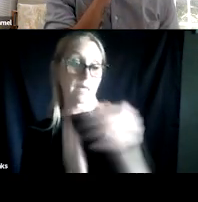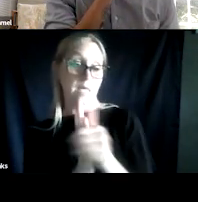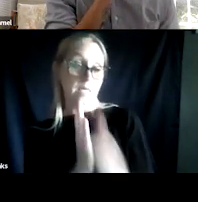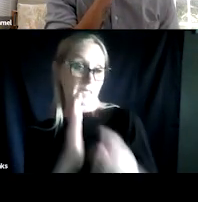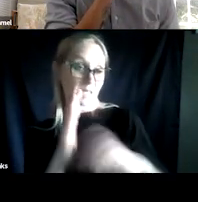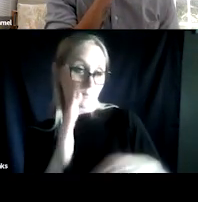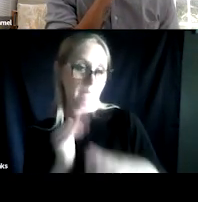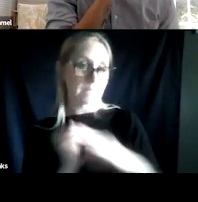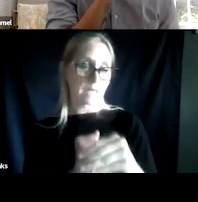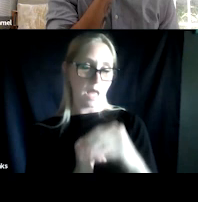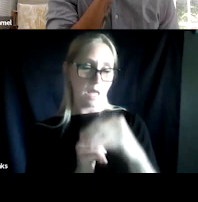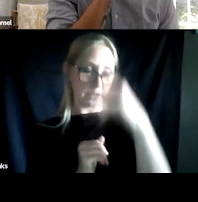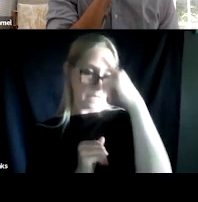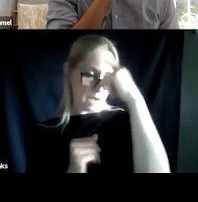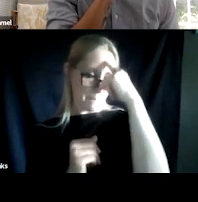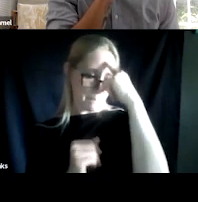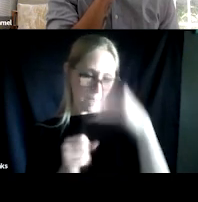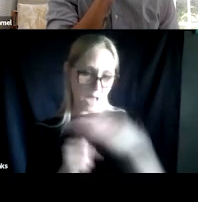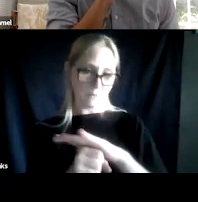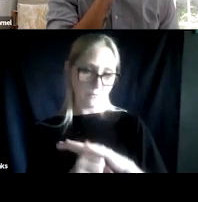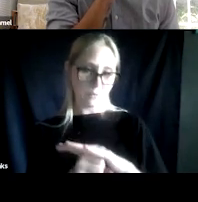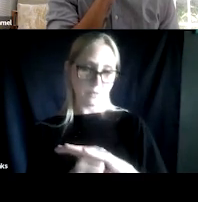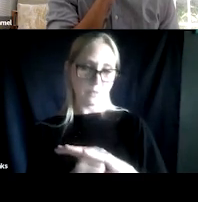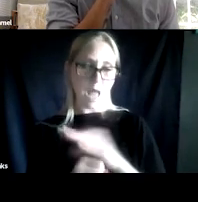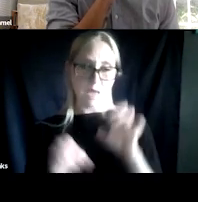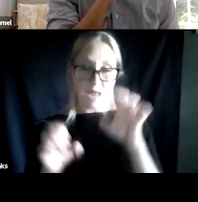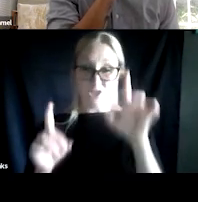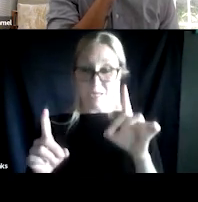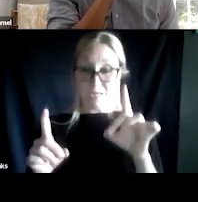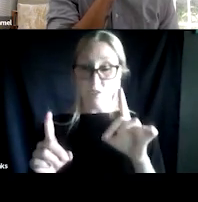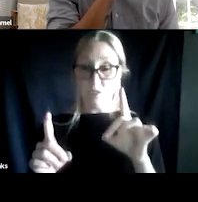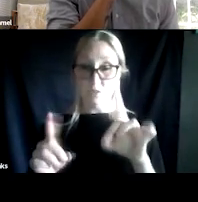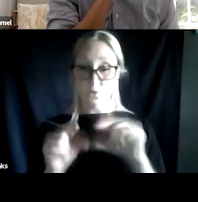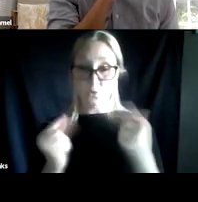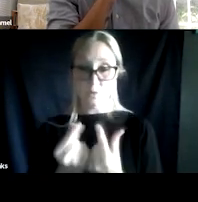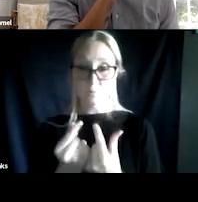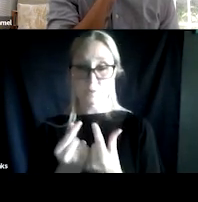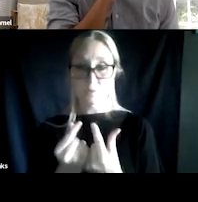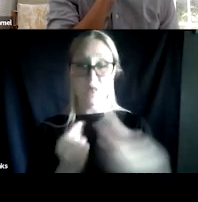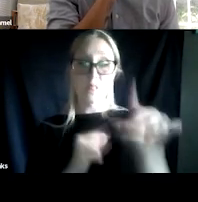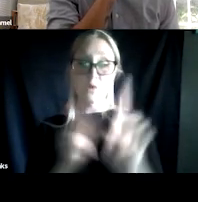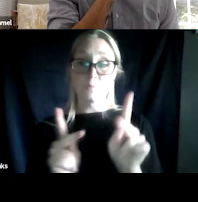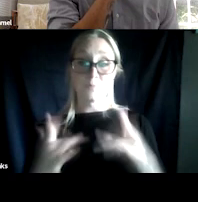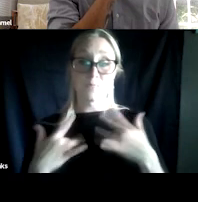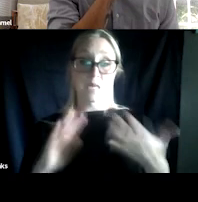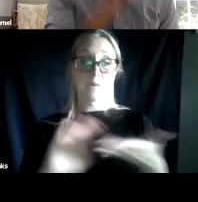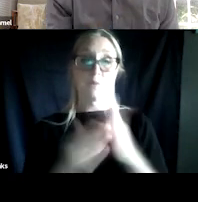and education groups, they tend to get worse. They tend to have higher rates of suicide and they tend not to engage